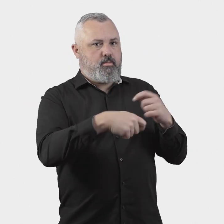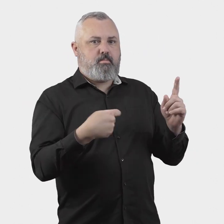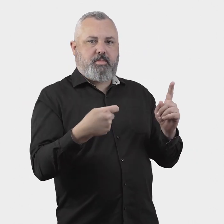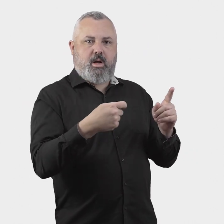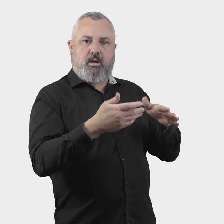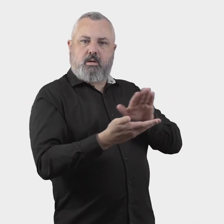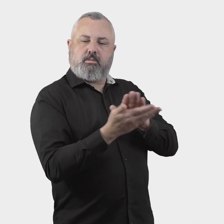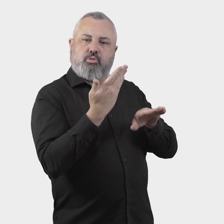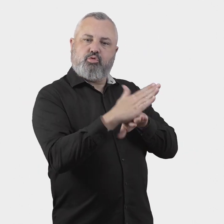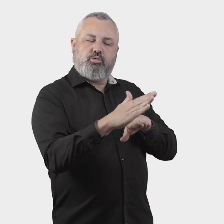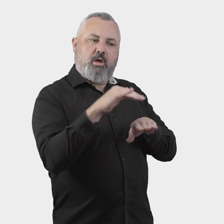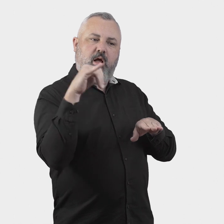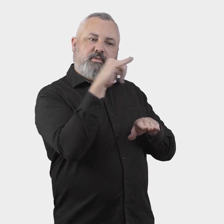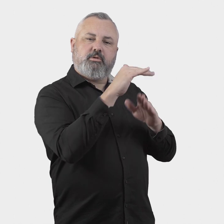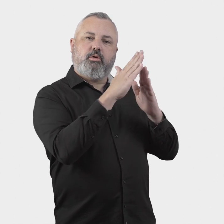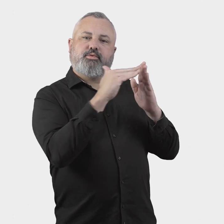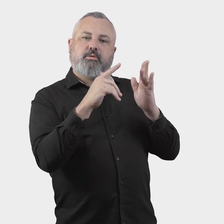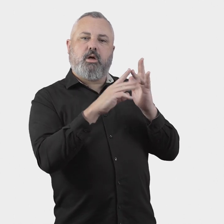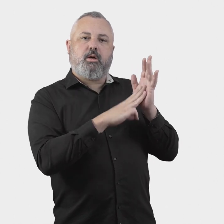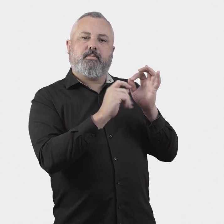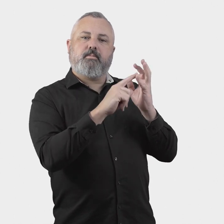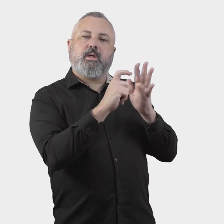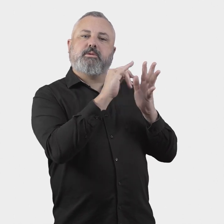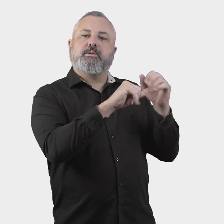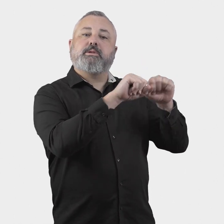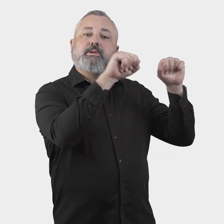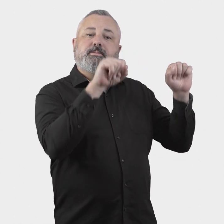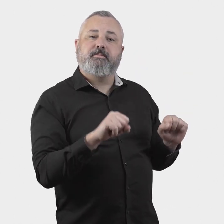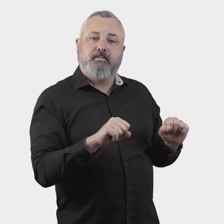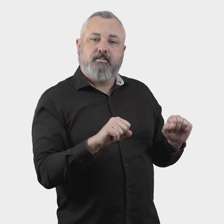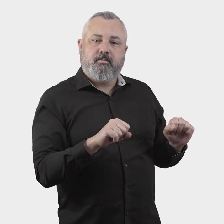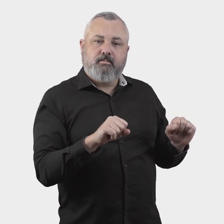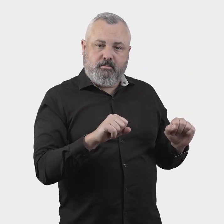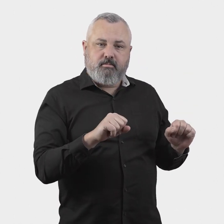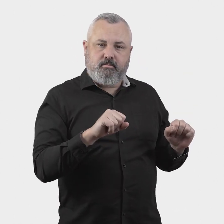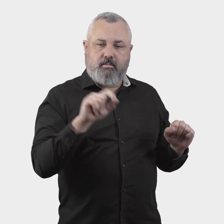members of the Aviation Industry Ombuds Scheme.